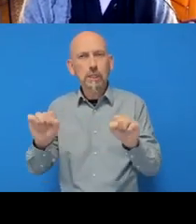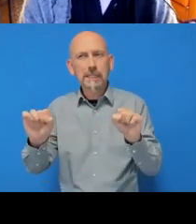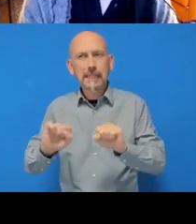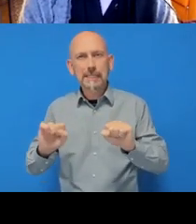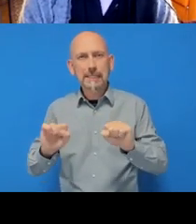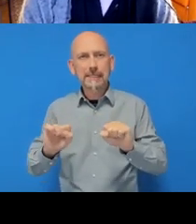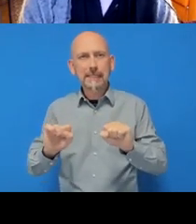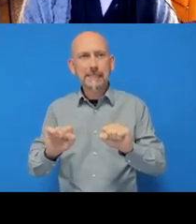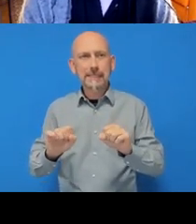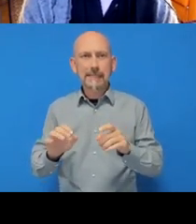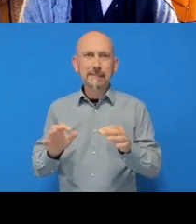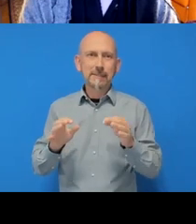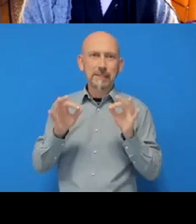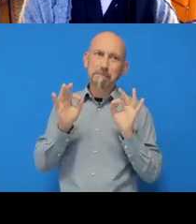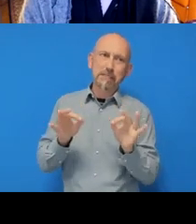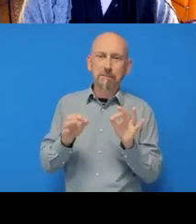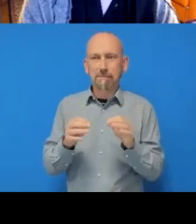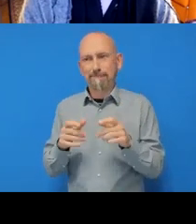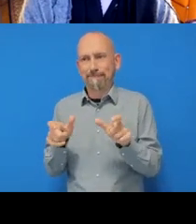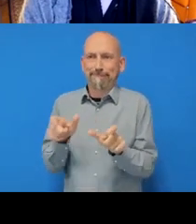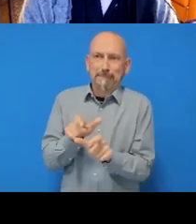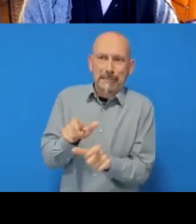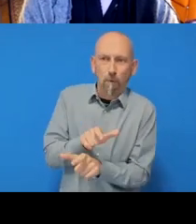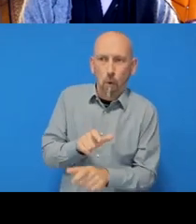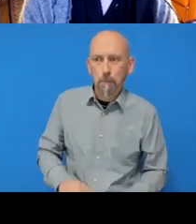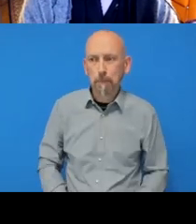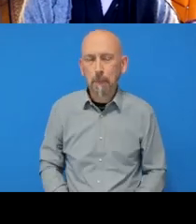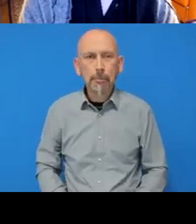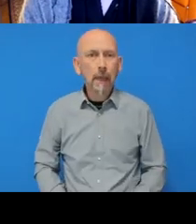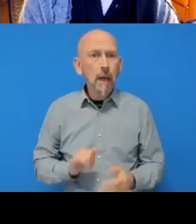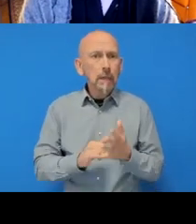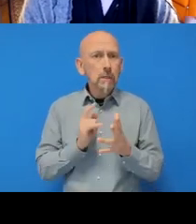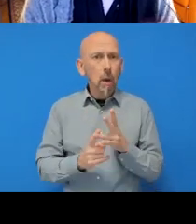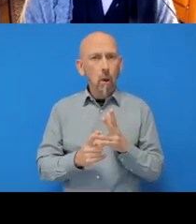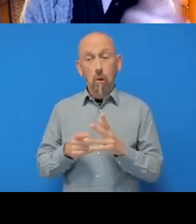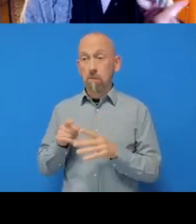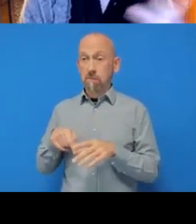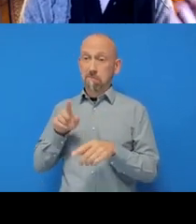Okay, so then I’m just gonna click ‘Push’ to the origin, so the ‘origin’ is the original copy,